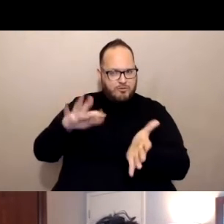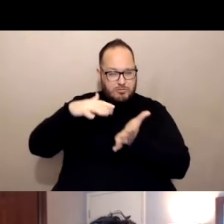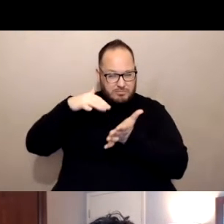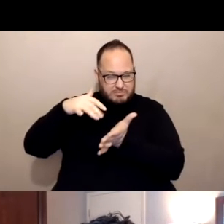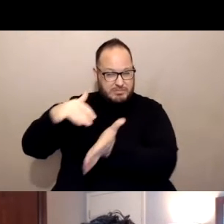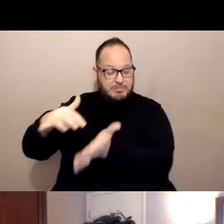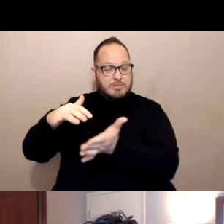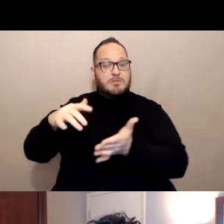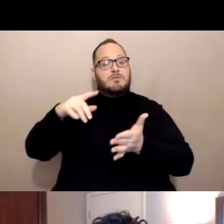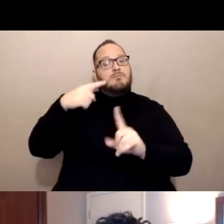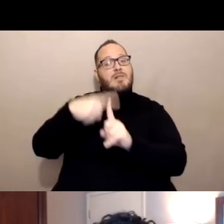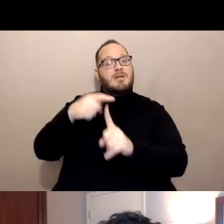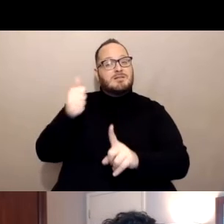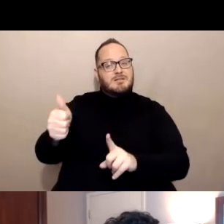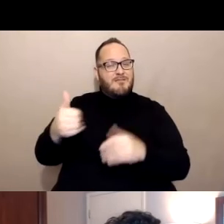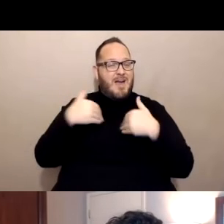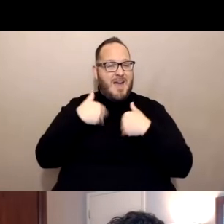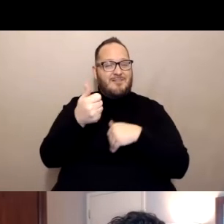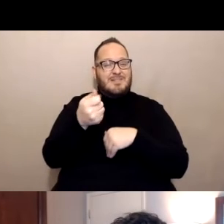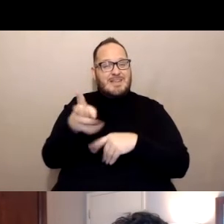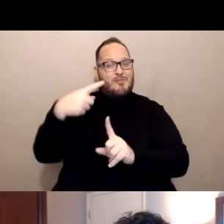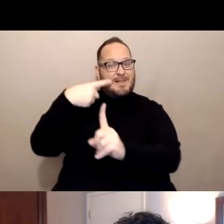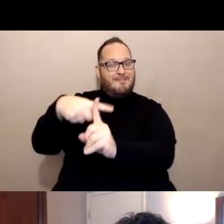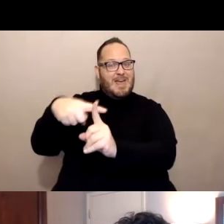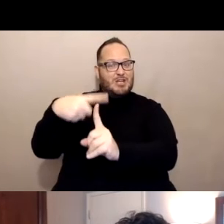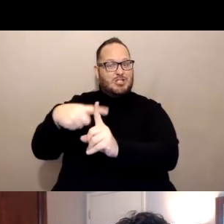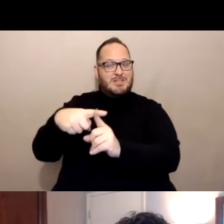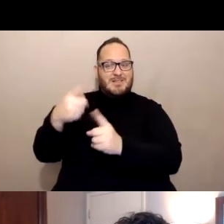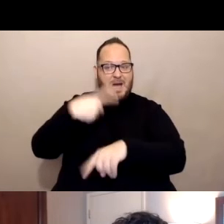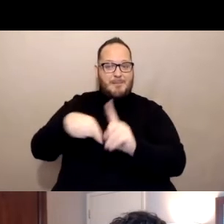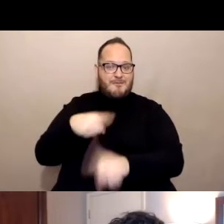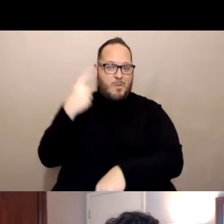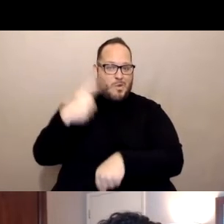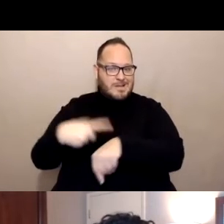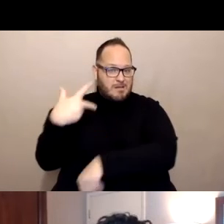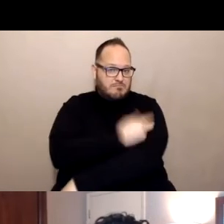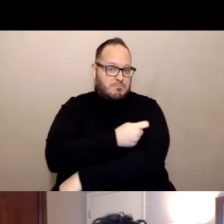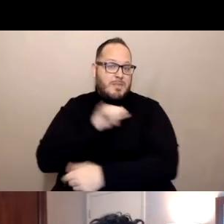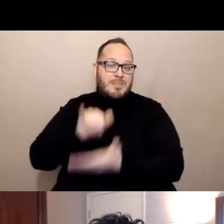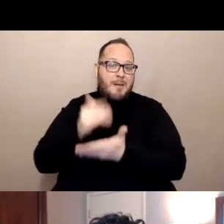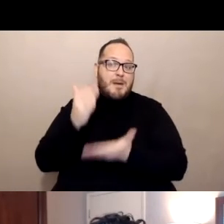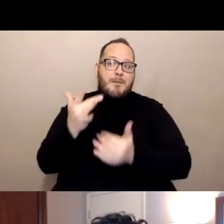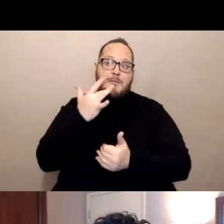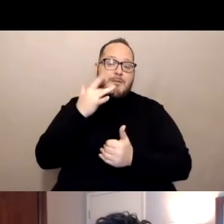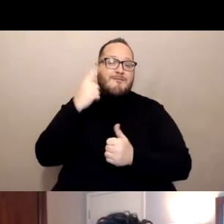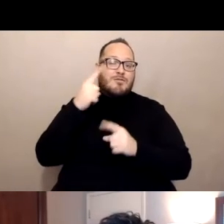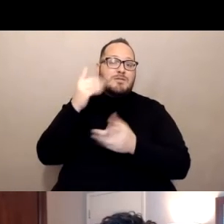including just needing one dose, which is, may be preferable for some communities in California that would benefit